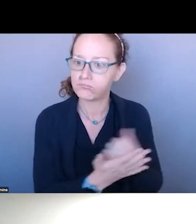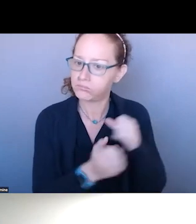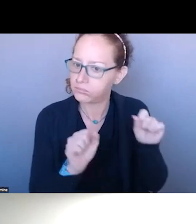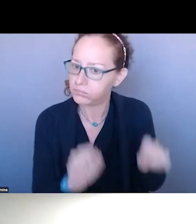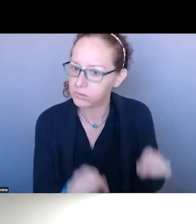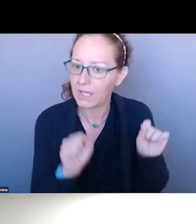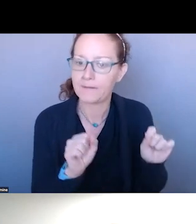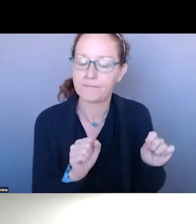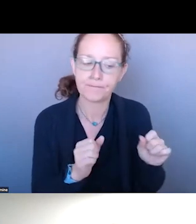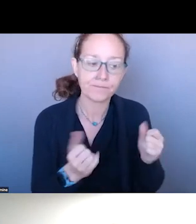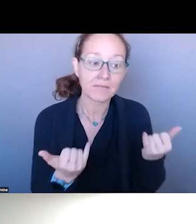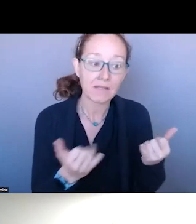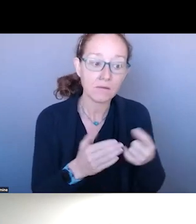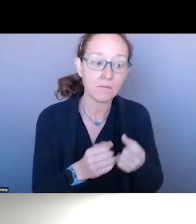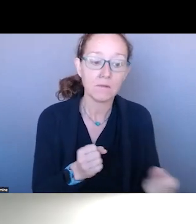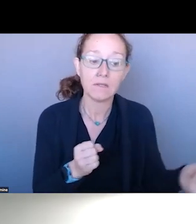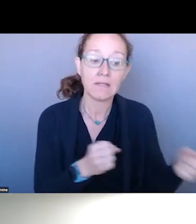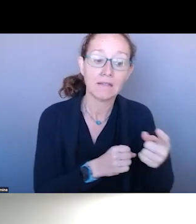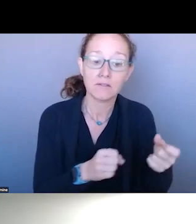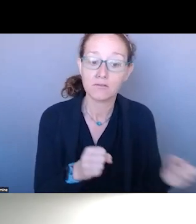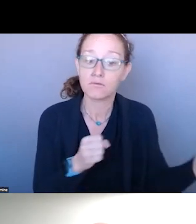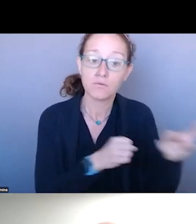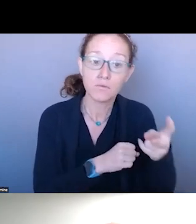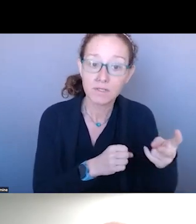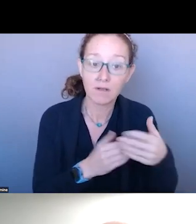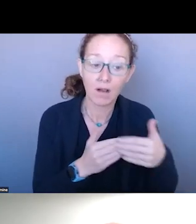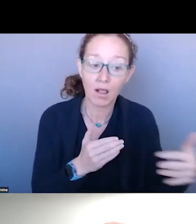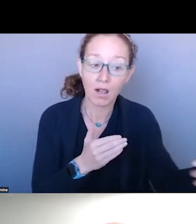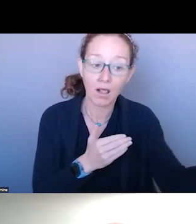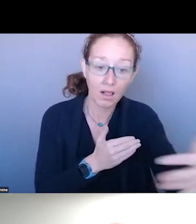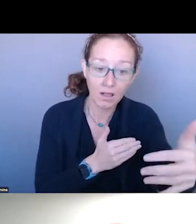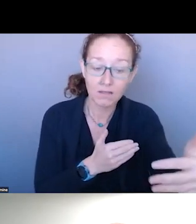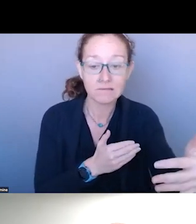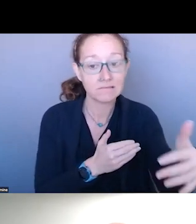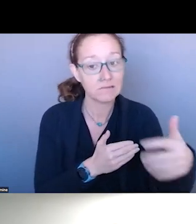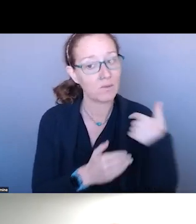YEAR OR TWO AND THE CHALLENGE FOR US IS TO GET IT RIGHT AND TO DO